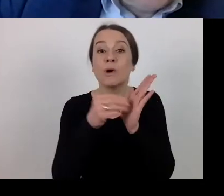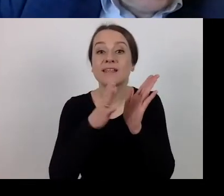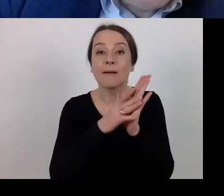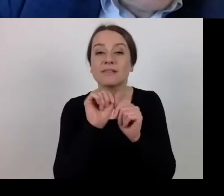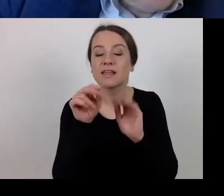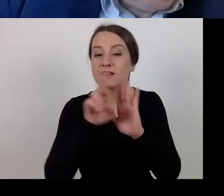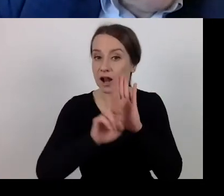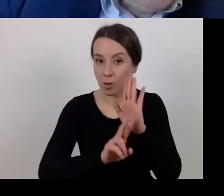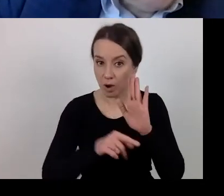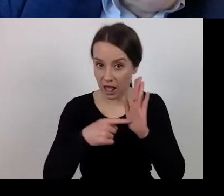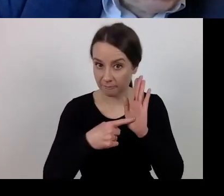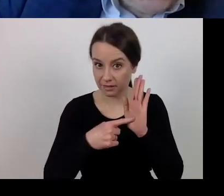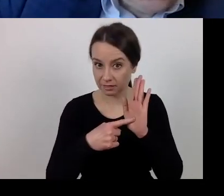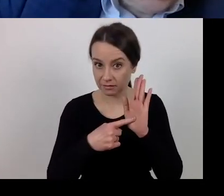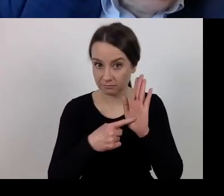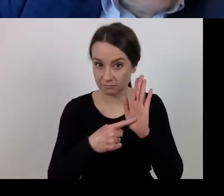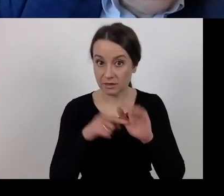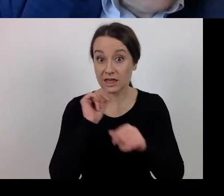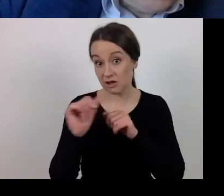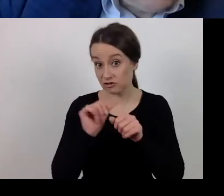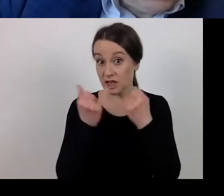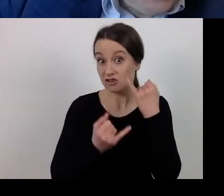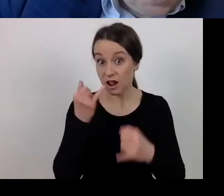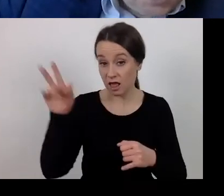when the managing authority included it in Rules of Procedure.